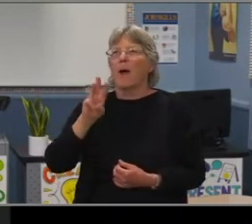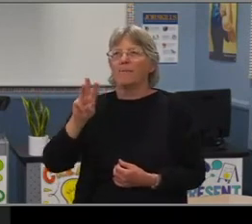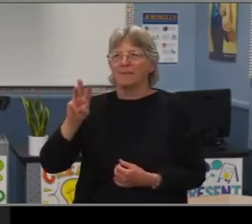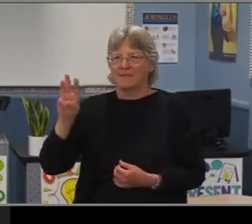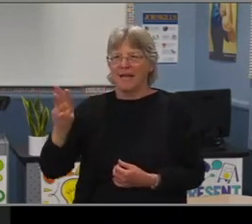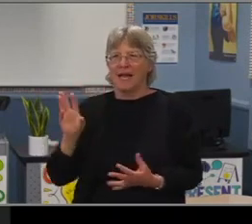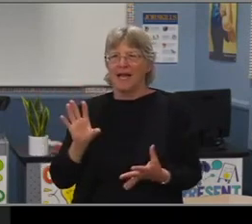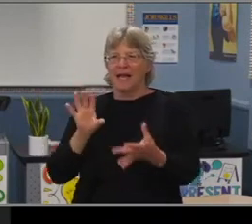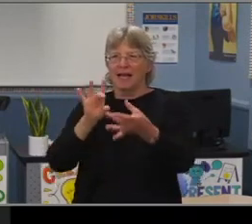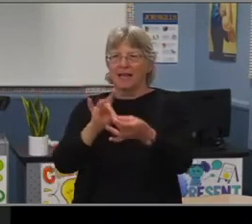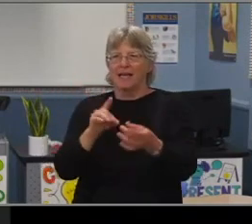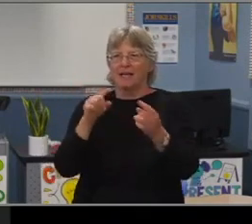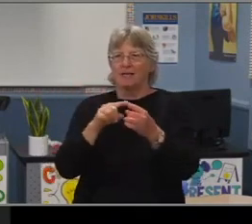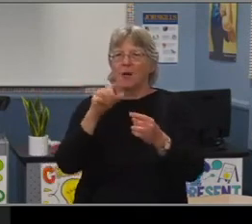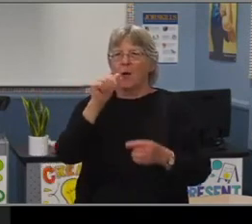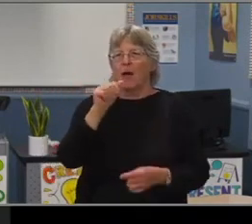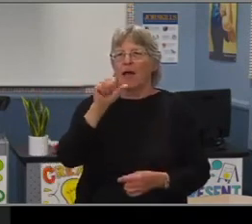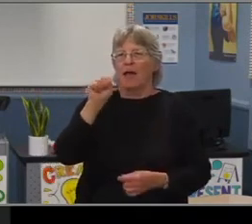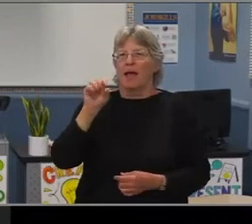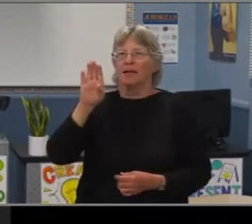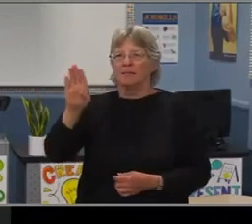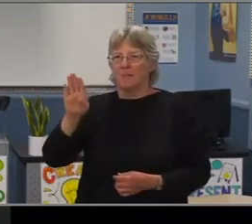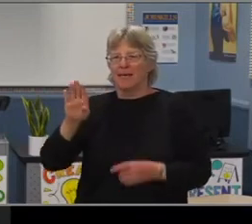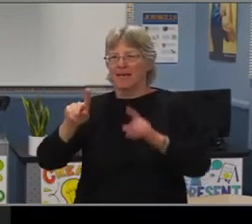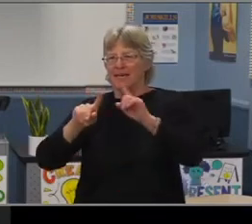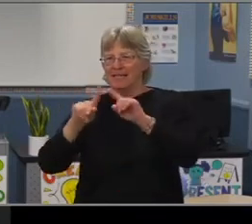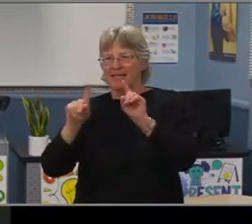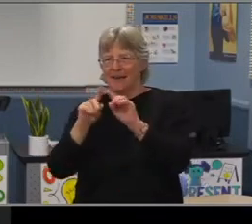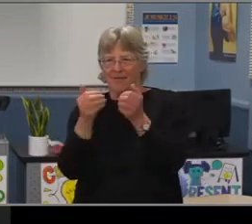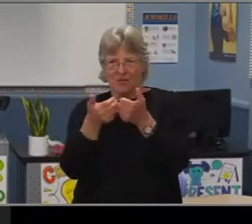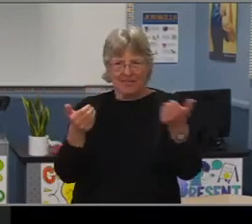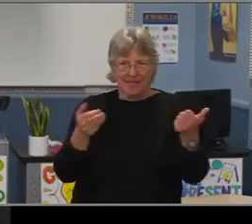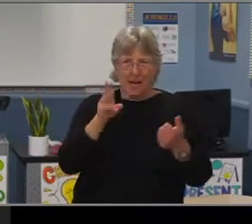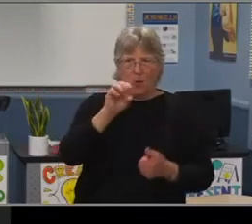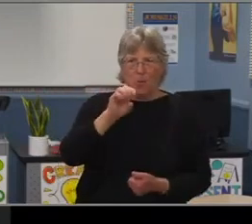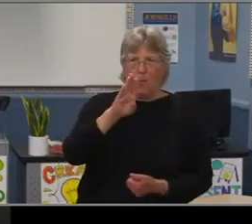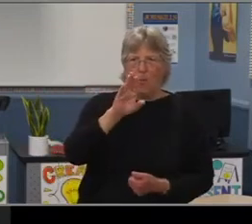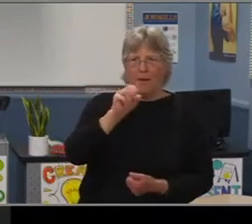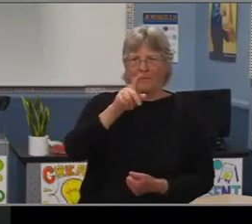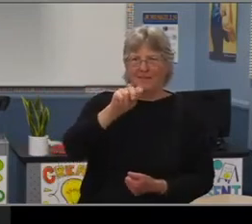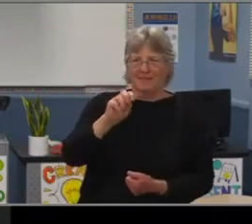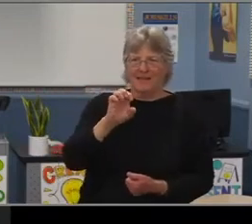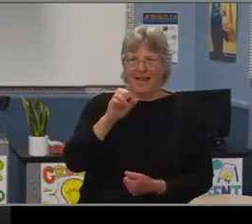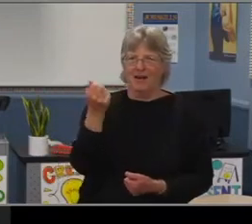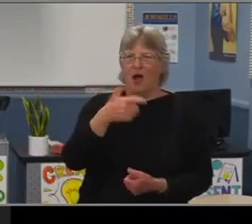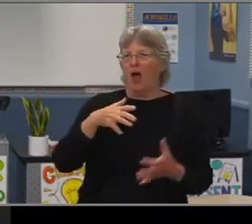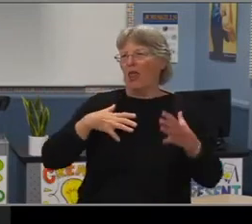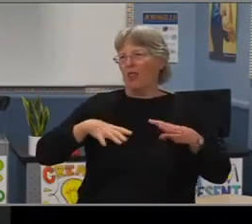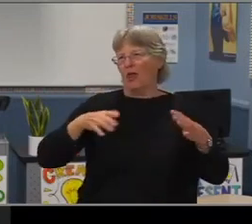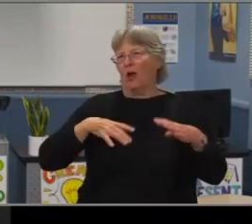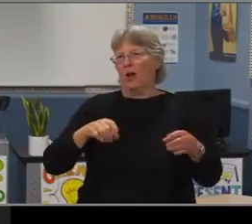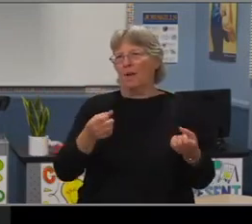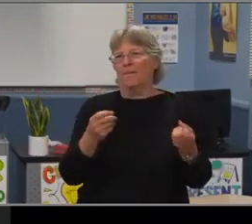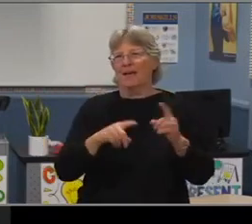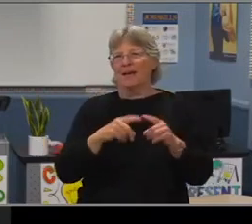to our ASB website, which is a different separate website and we have all of our clothing, and it's just a whole bunch of Jaguar